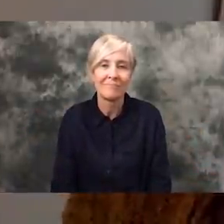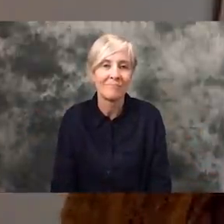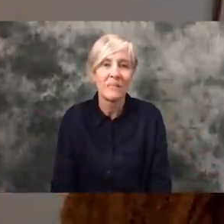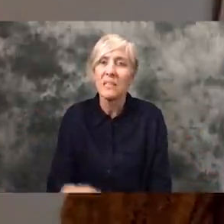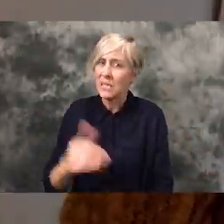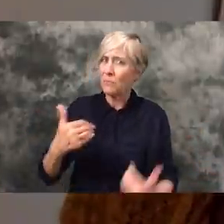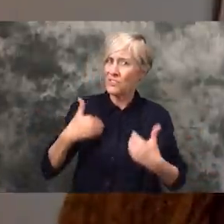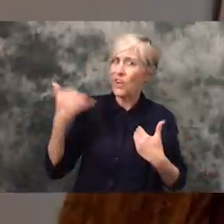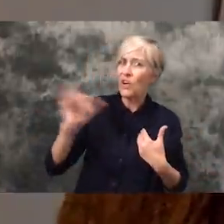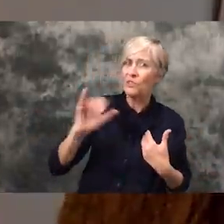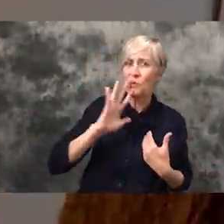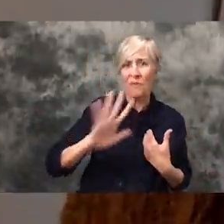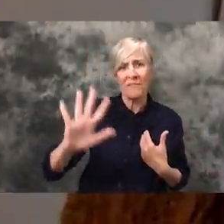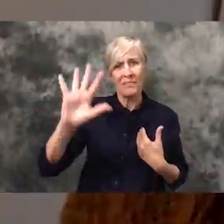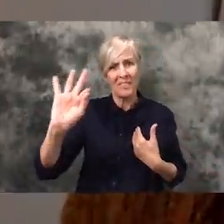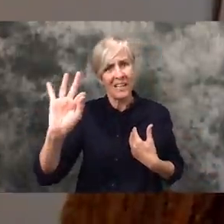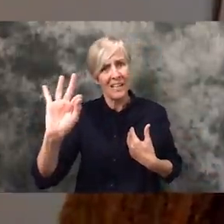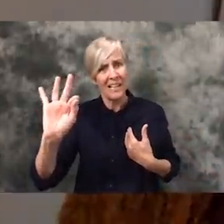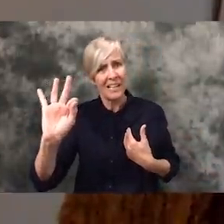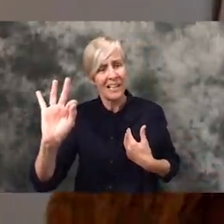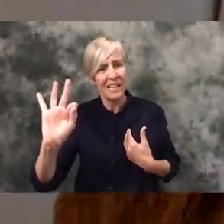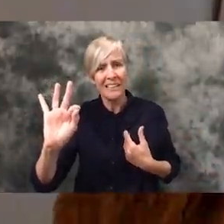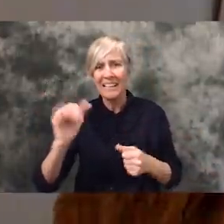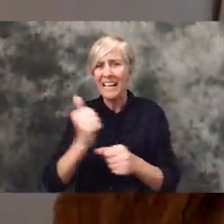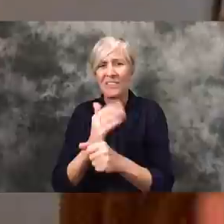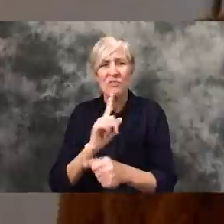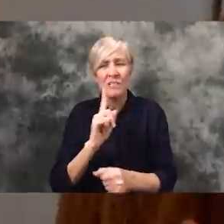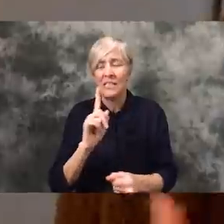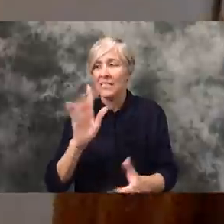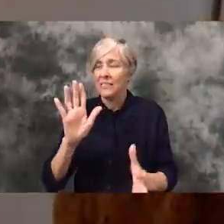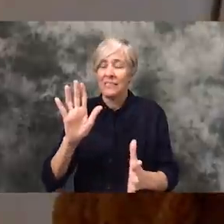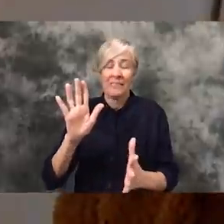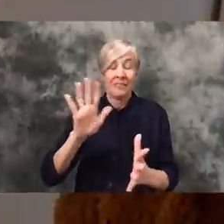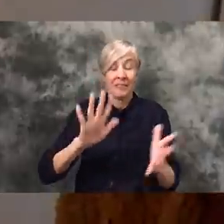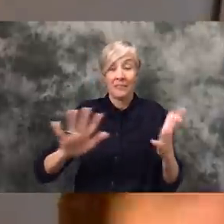He's relatively young he's 59 years old. All of this has been very real to me as